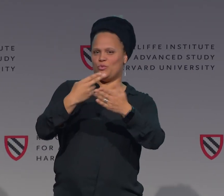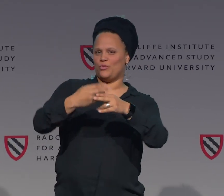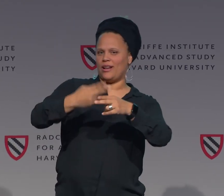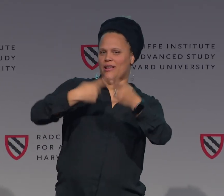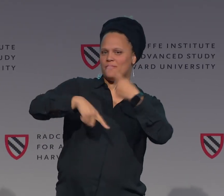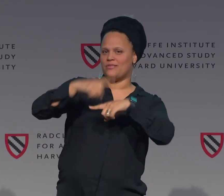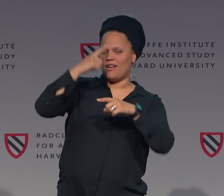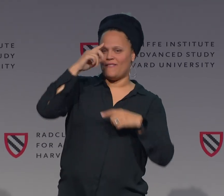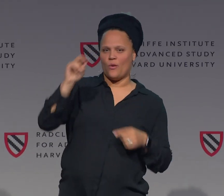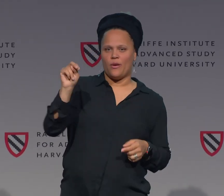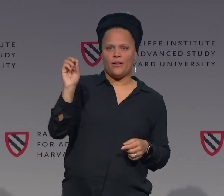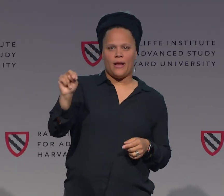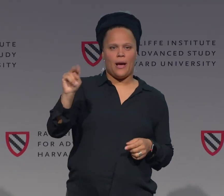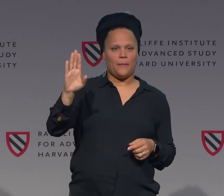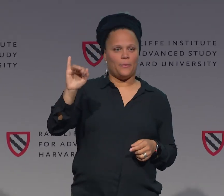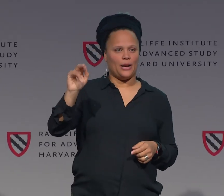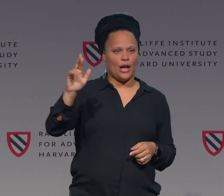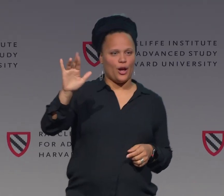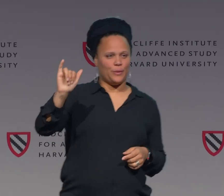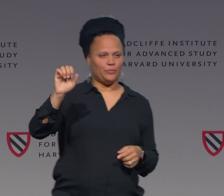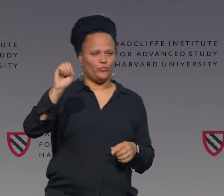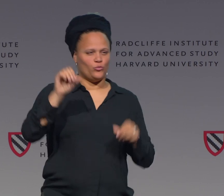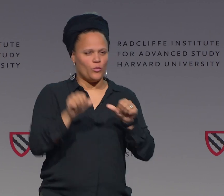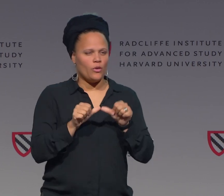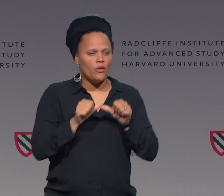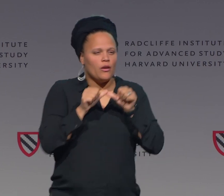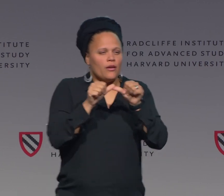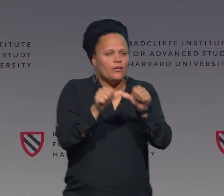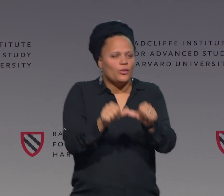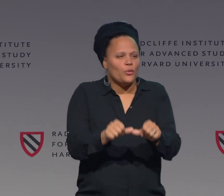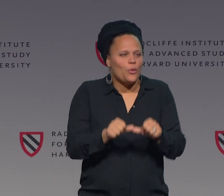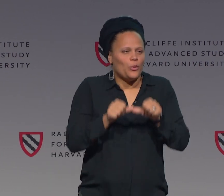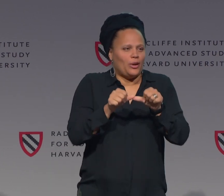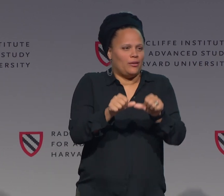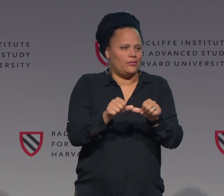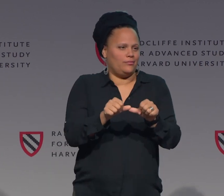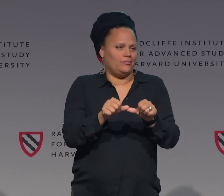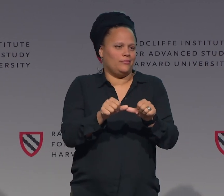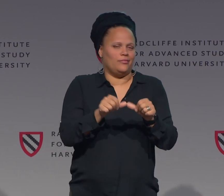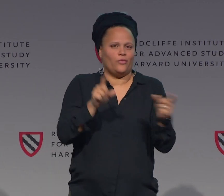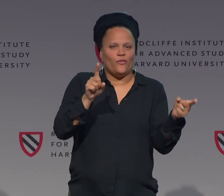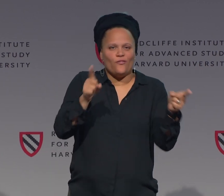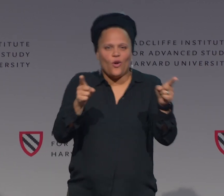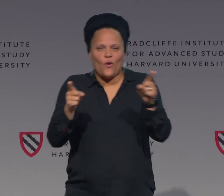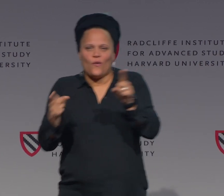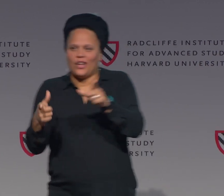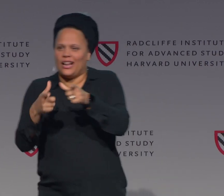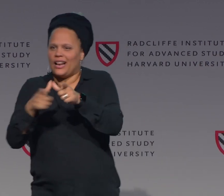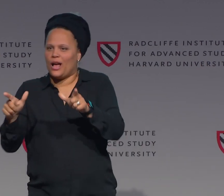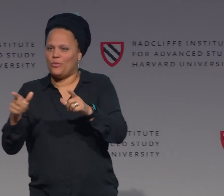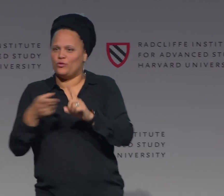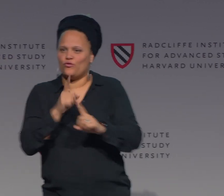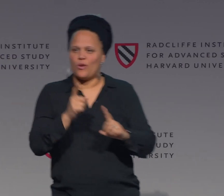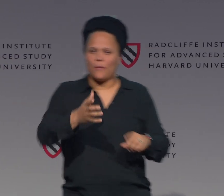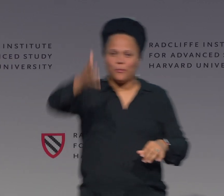But out in space, as you can see, is a different location. So this is something that's continuing to evolve.